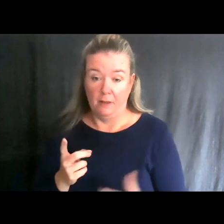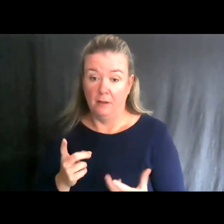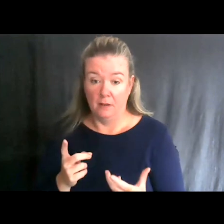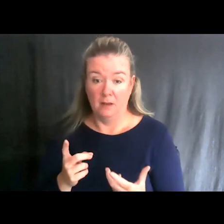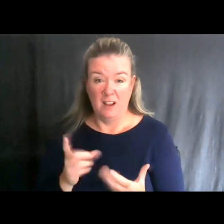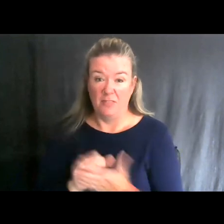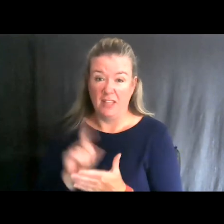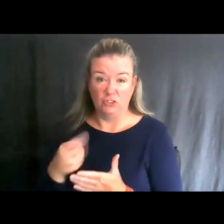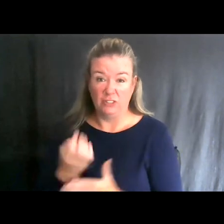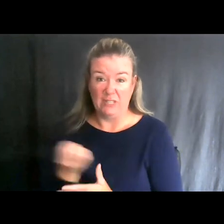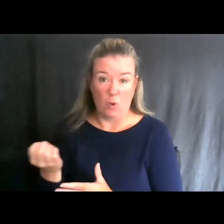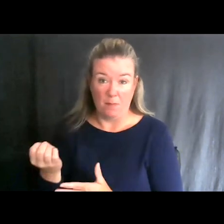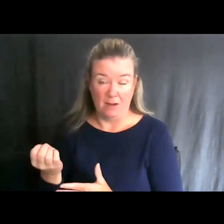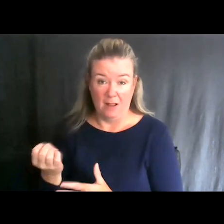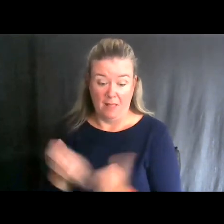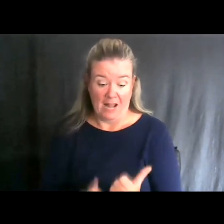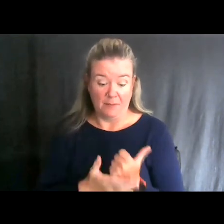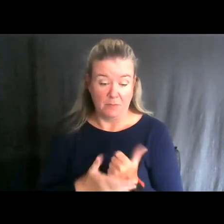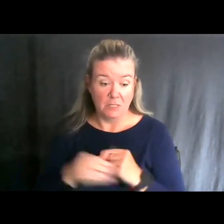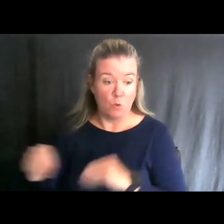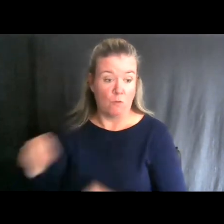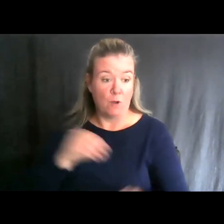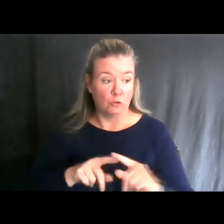that gets me around and allows me to be mobile.